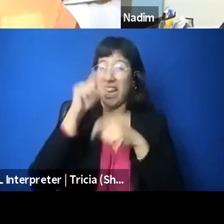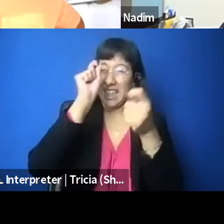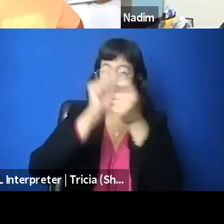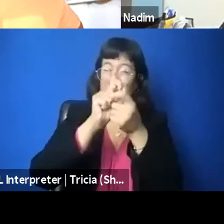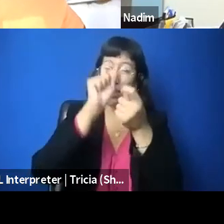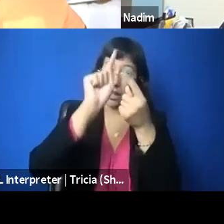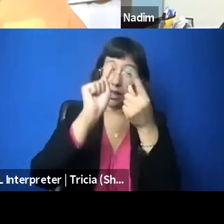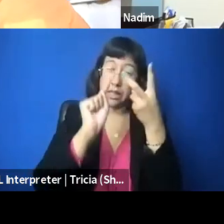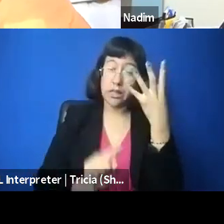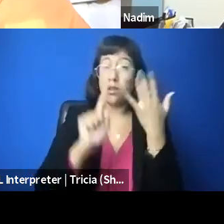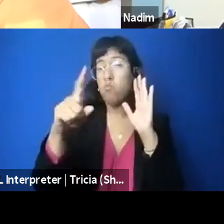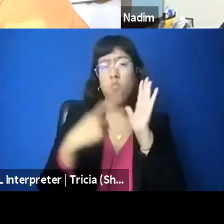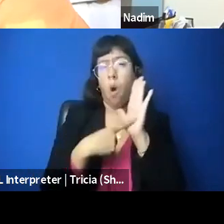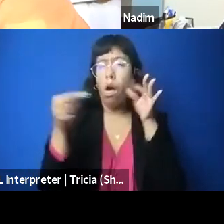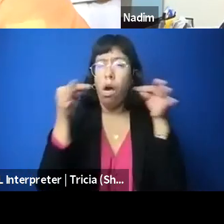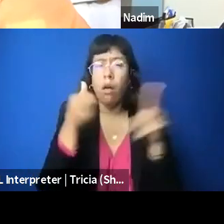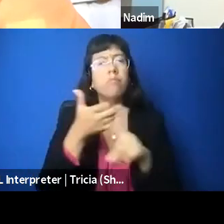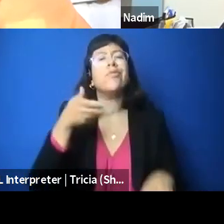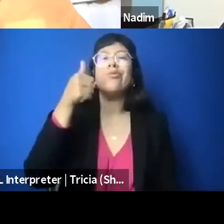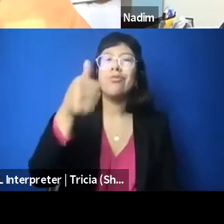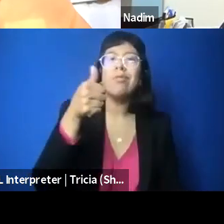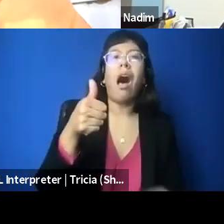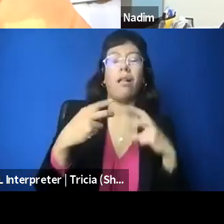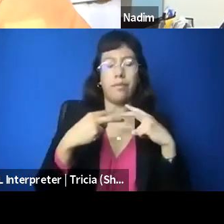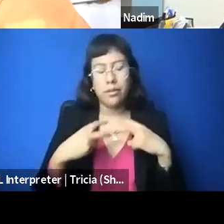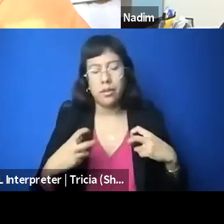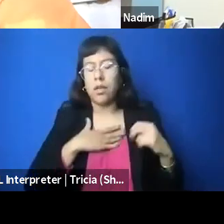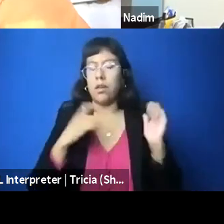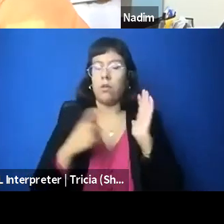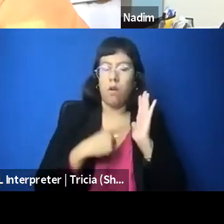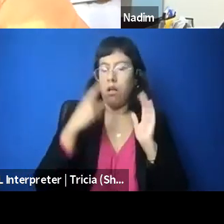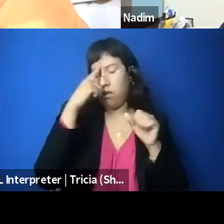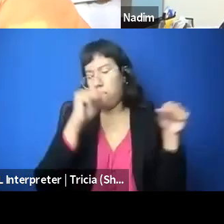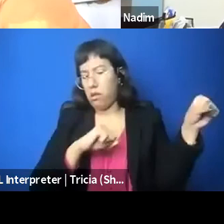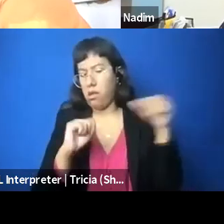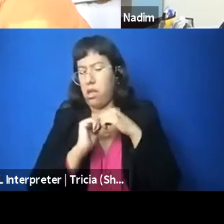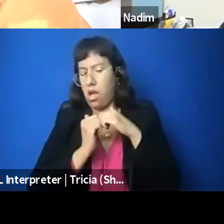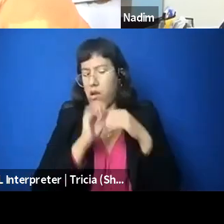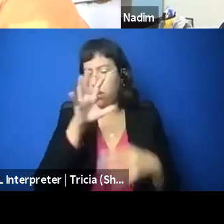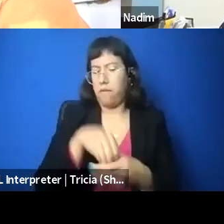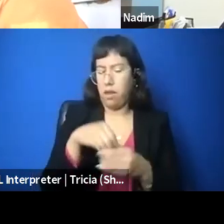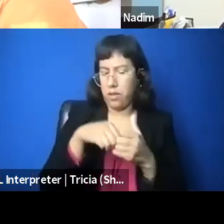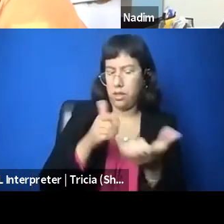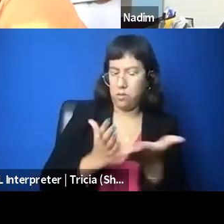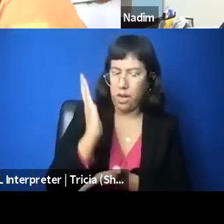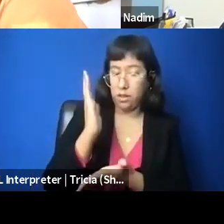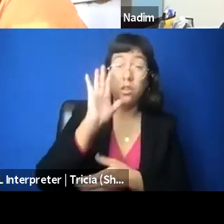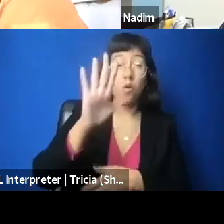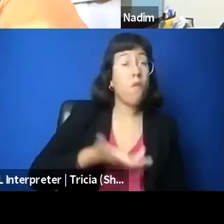but you need to do some digging and thinking and strategizing and figuring out how you can contribute, 'cause your voice and your action is necessary.